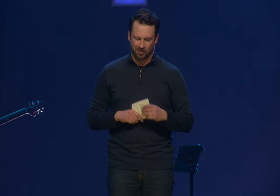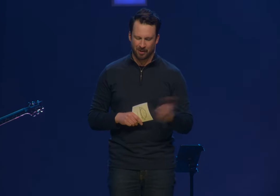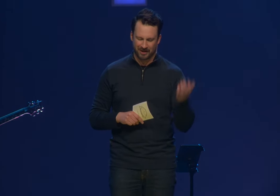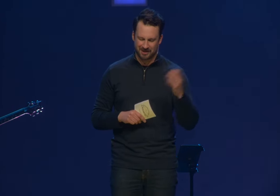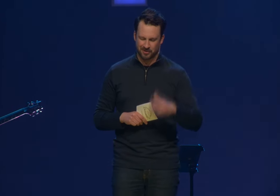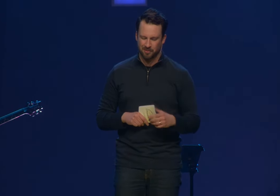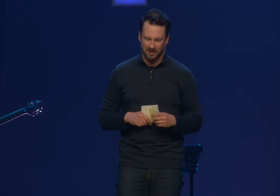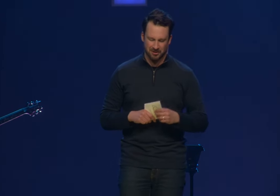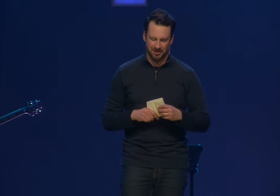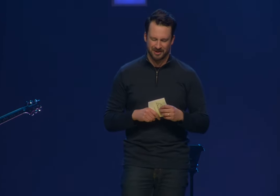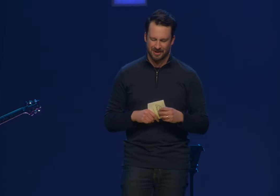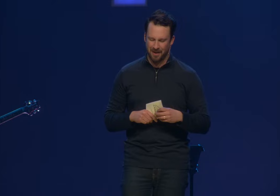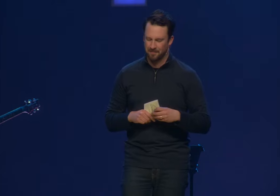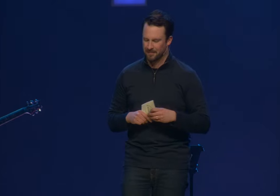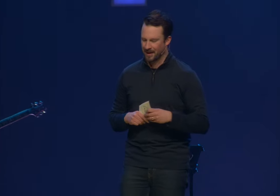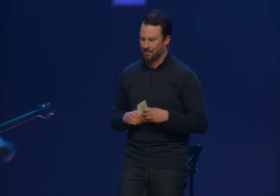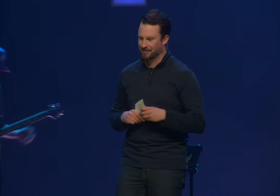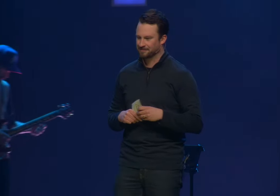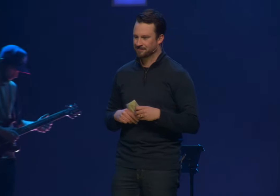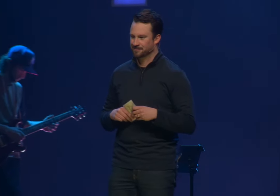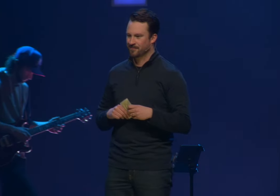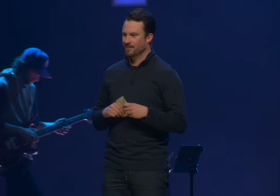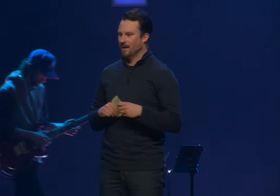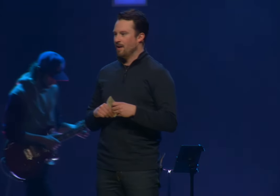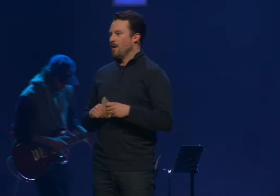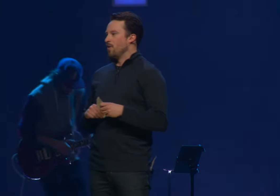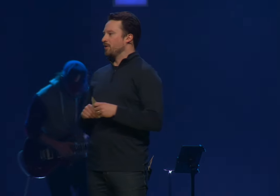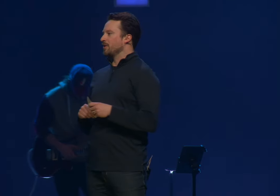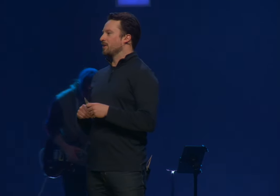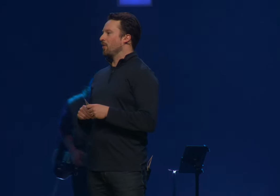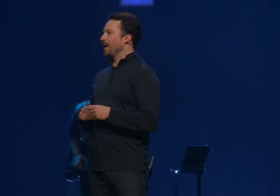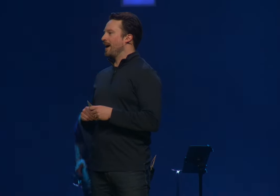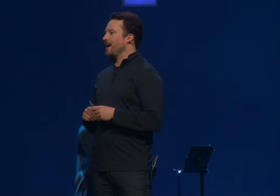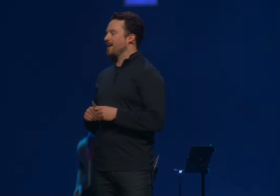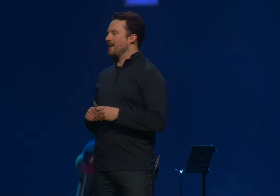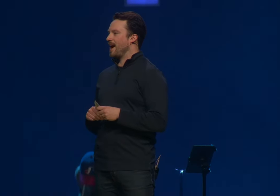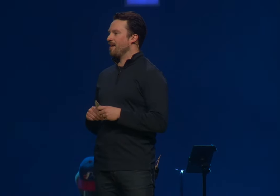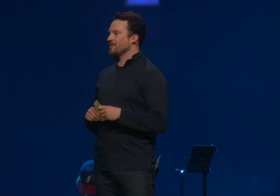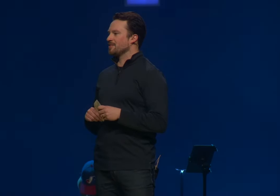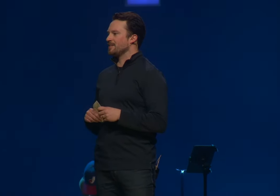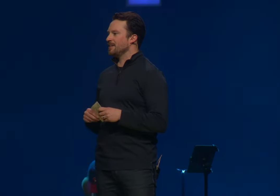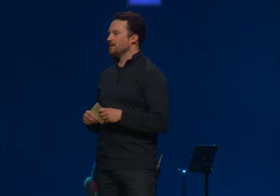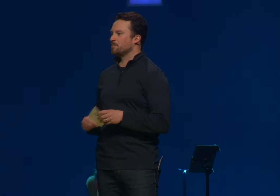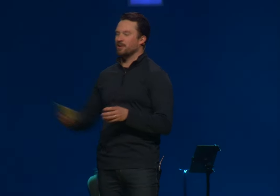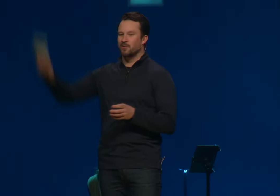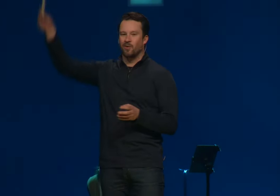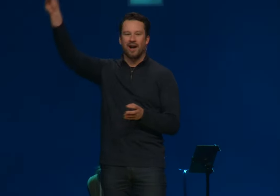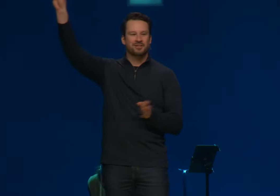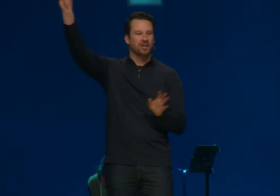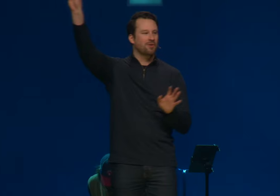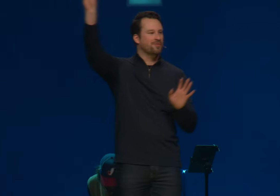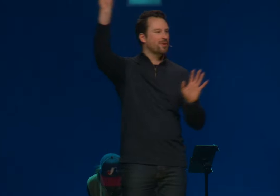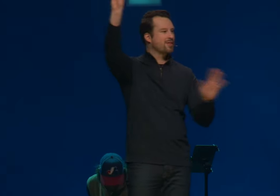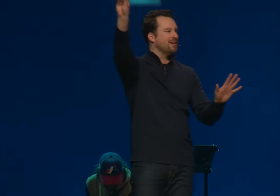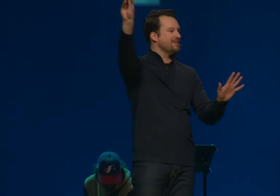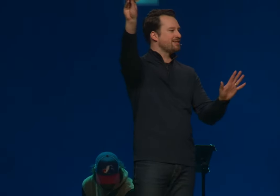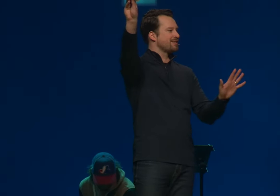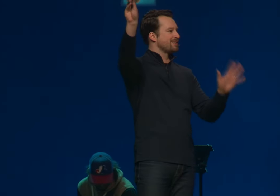I pray all these things for pleasure. Jesus name, Amen. But you can go ahead and have a seat. But watch out for these.